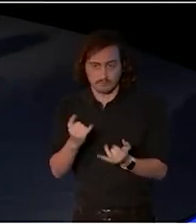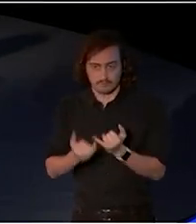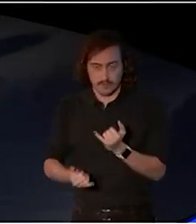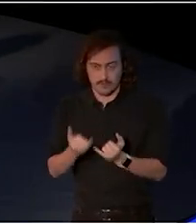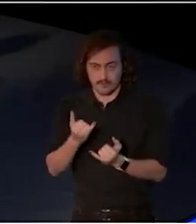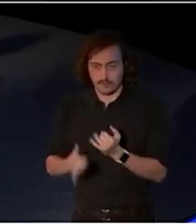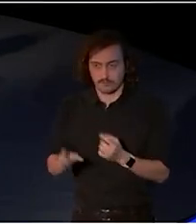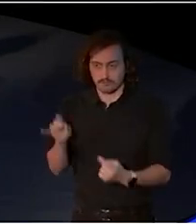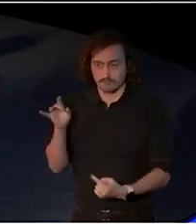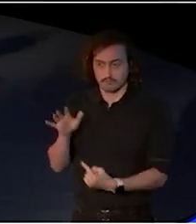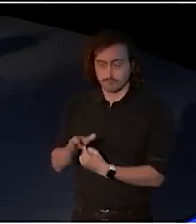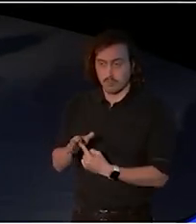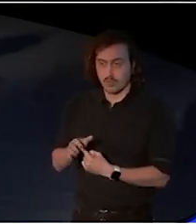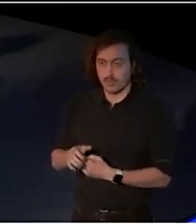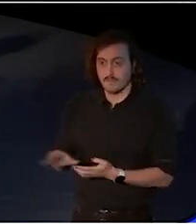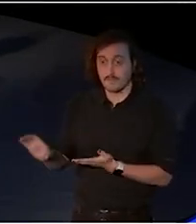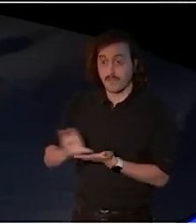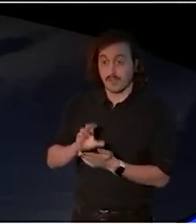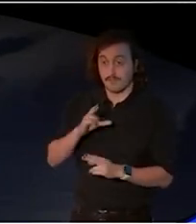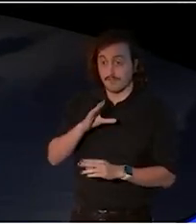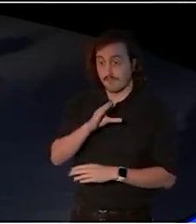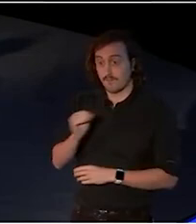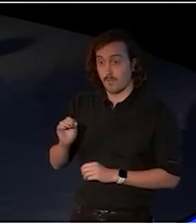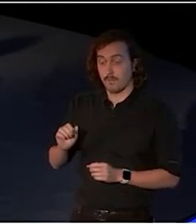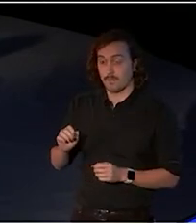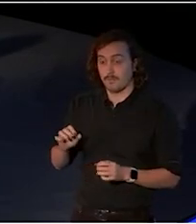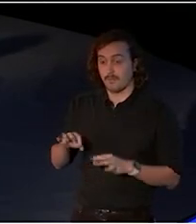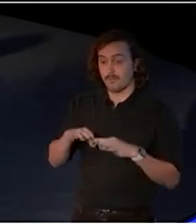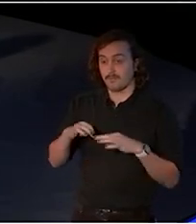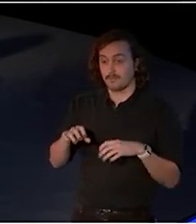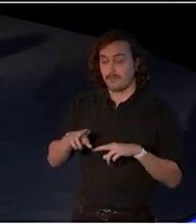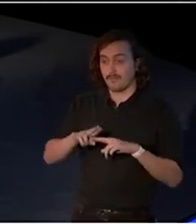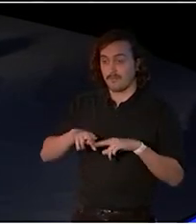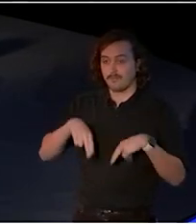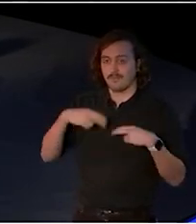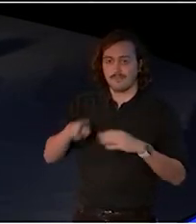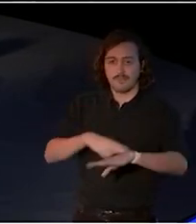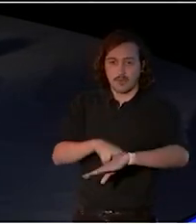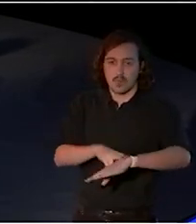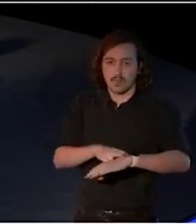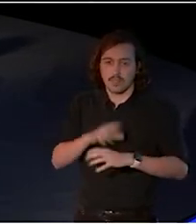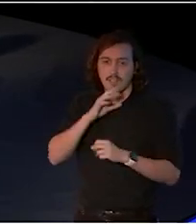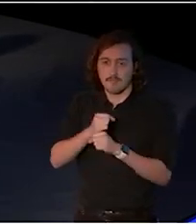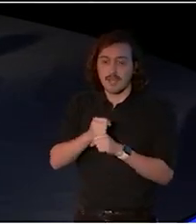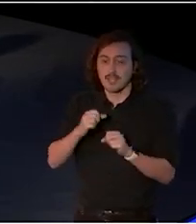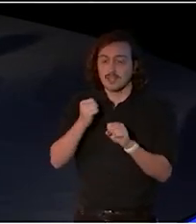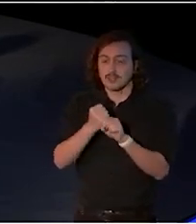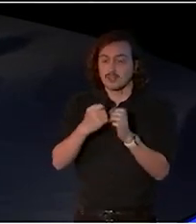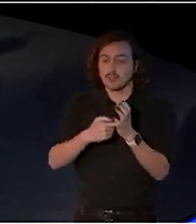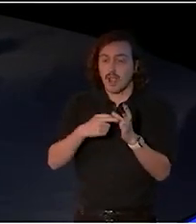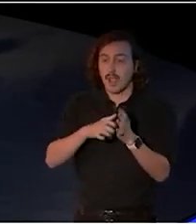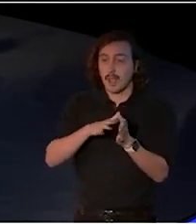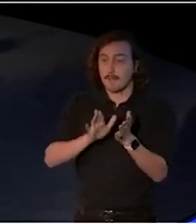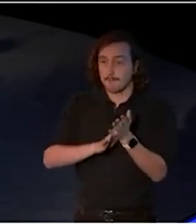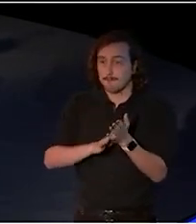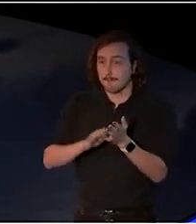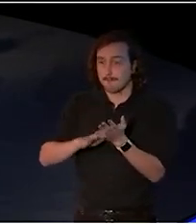by the Federal government and they're important cultural organisations. Graeme Mason, CEO of our sister agency Screen Australia,